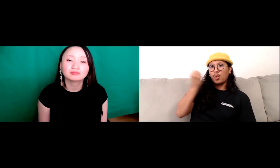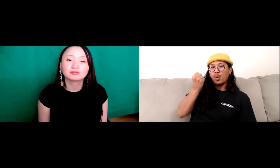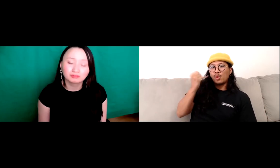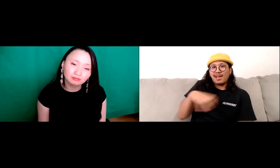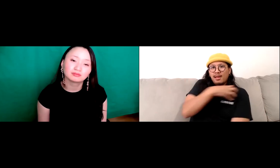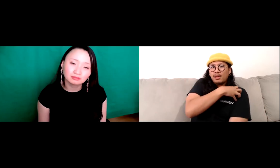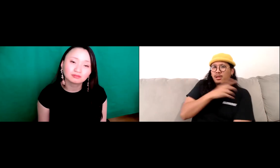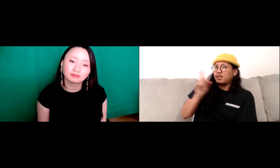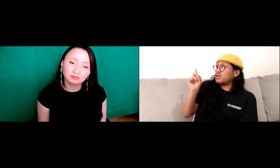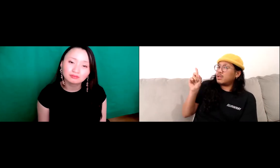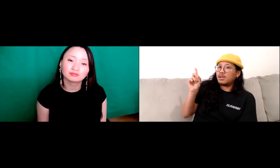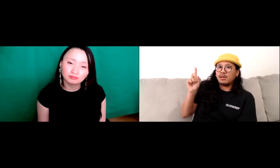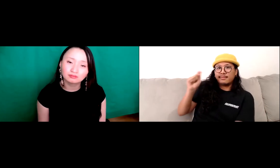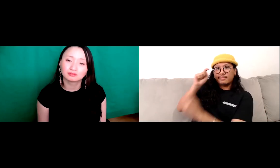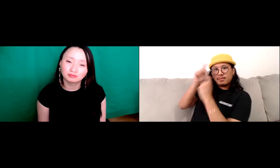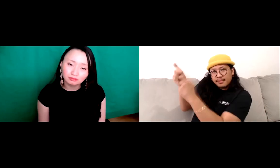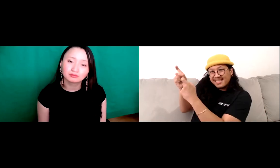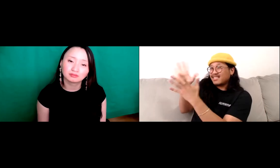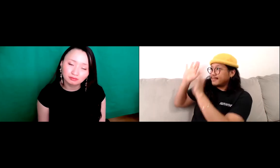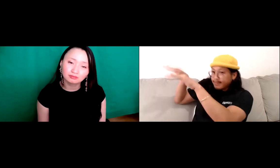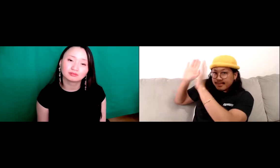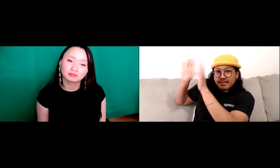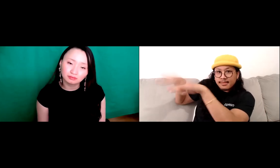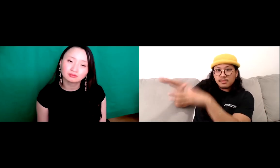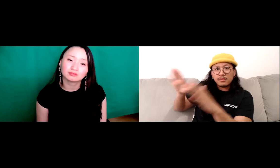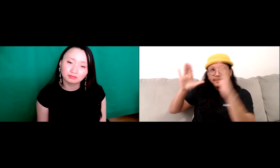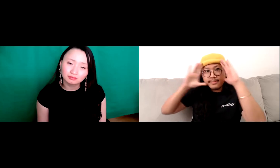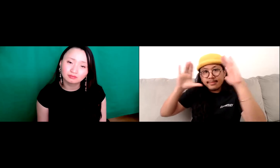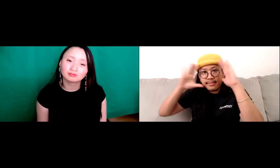know, maybe we should think about you know who really holds the power in being able to